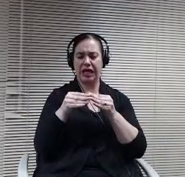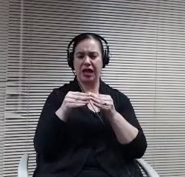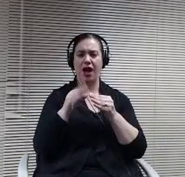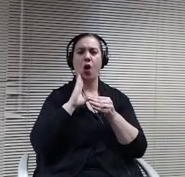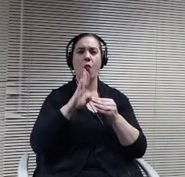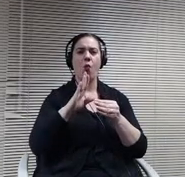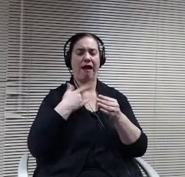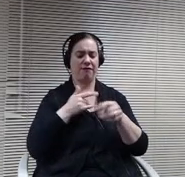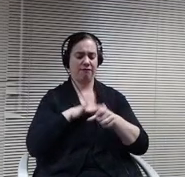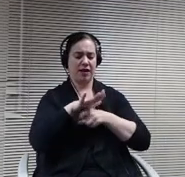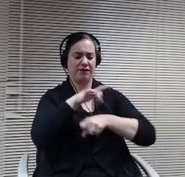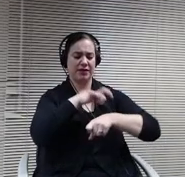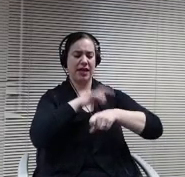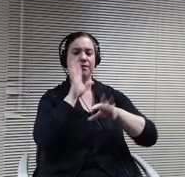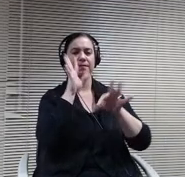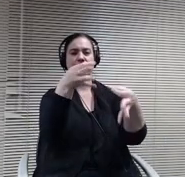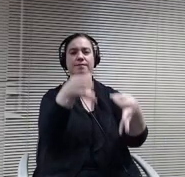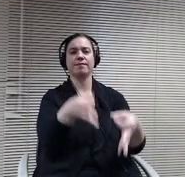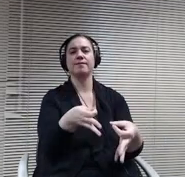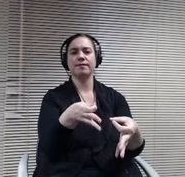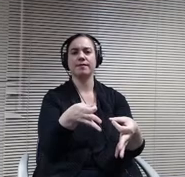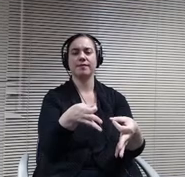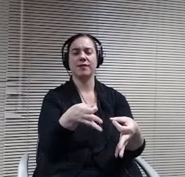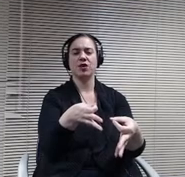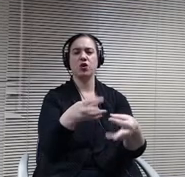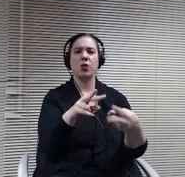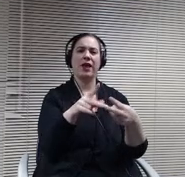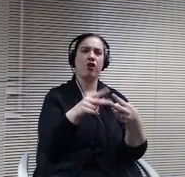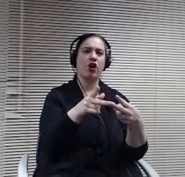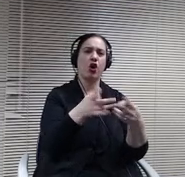decision to either require the Shields or make them optional. I